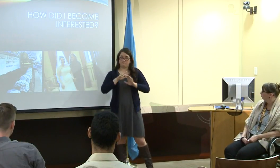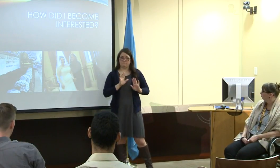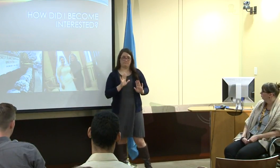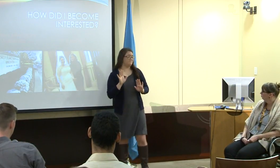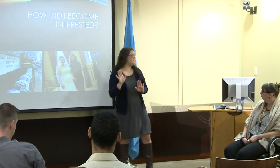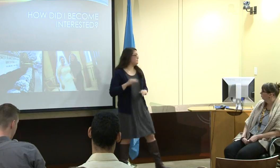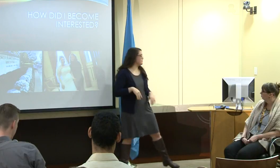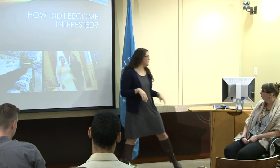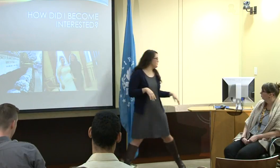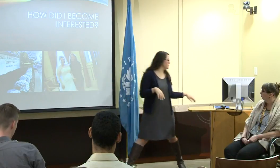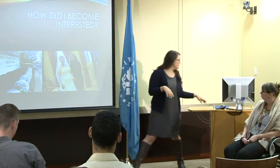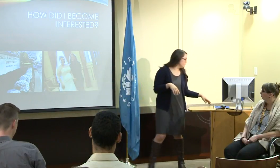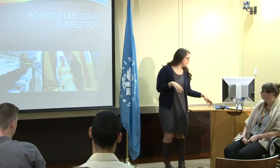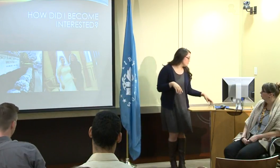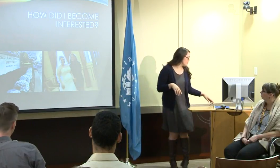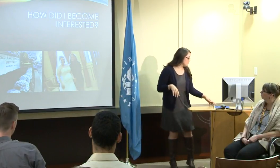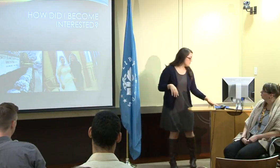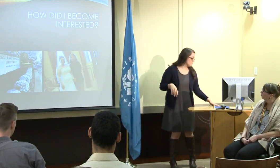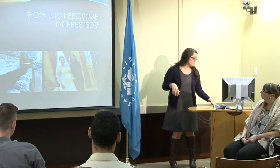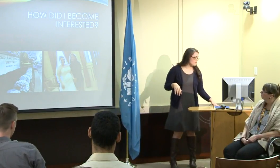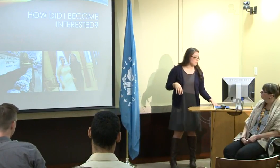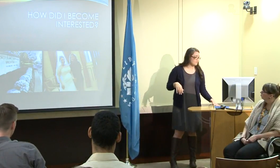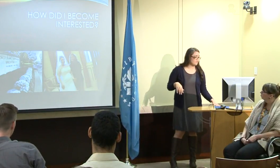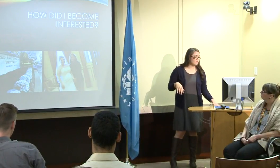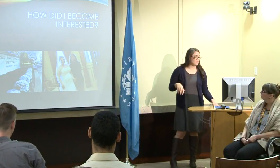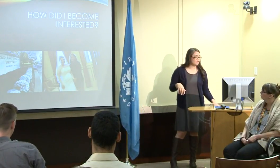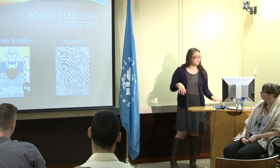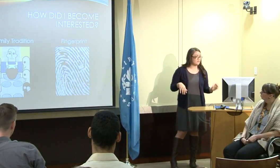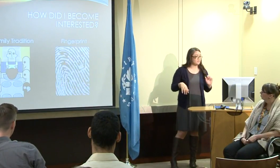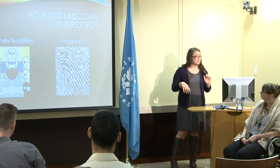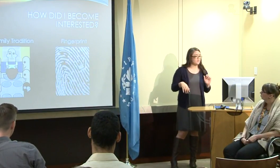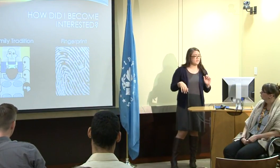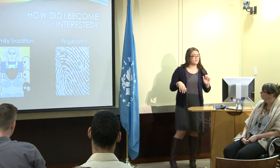So understanding that there were six of us, it's a lot.